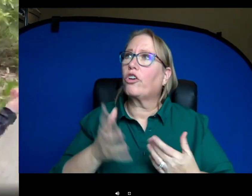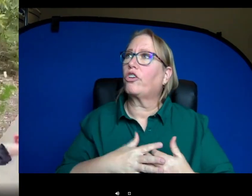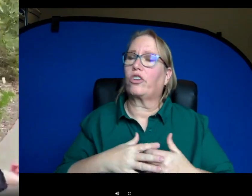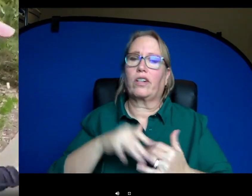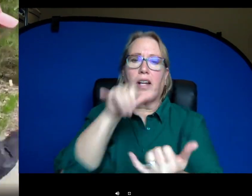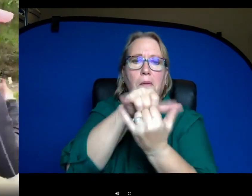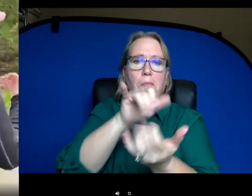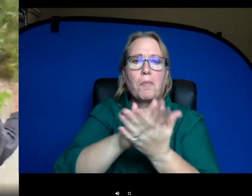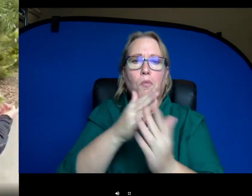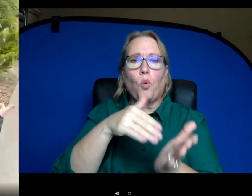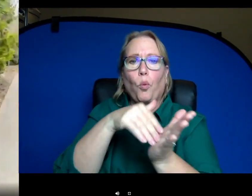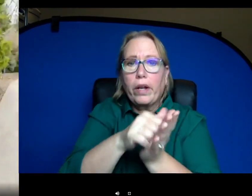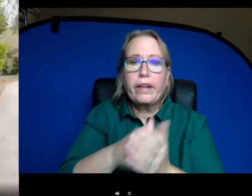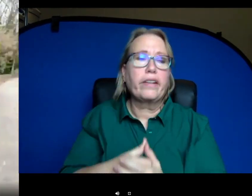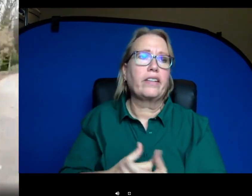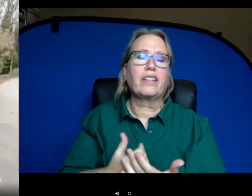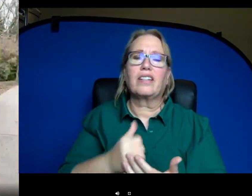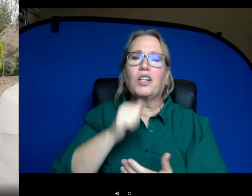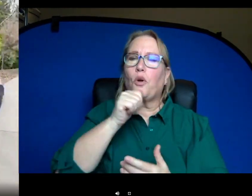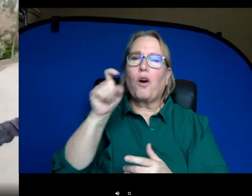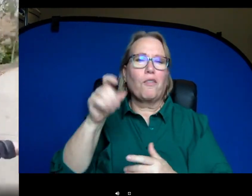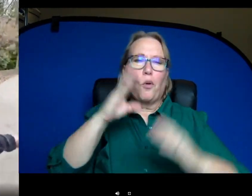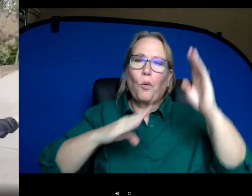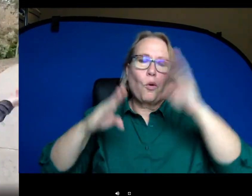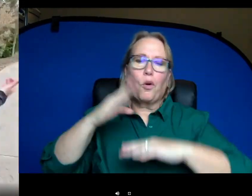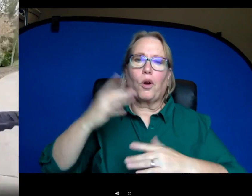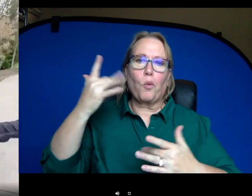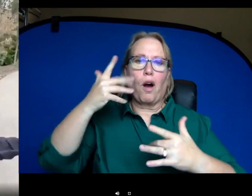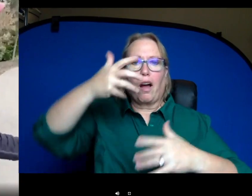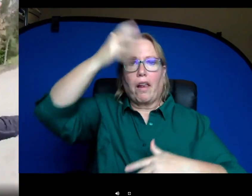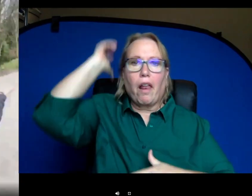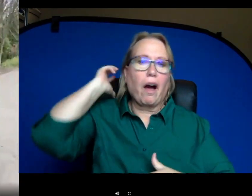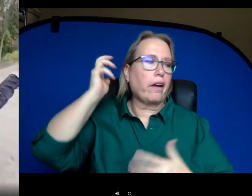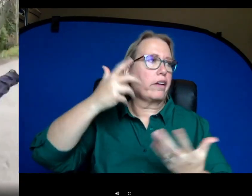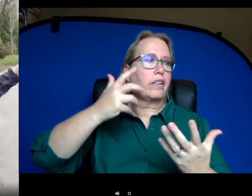get weak or hungry or the mothers can't protect their calves as much because